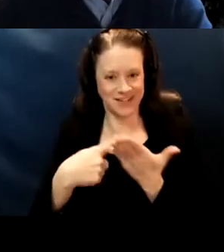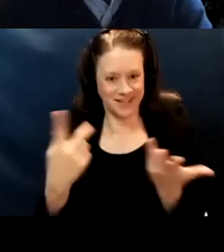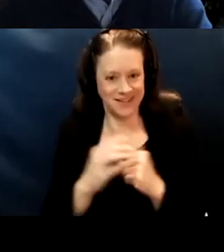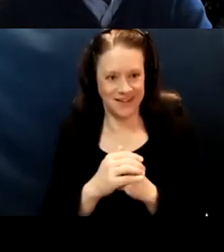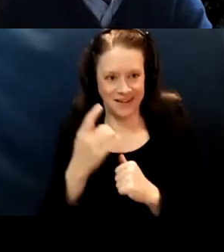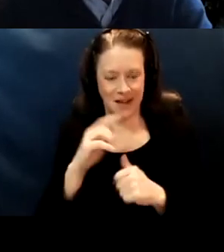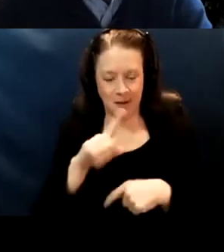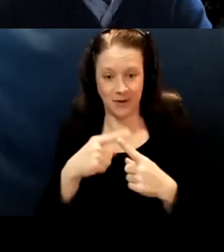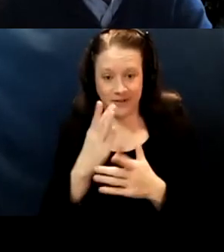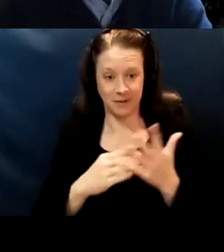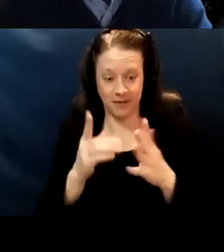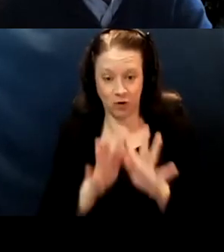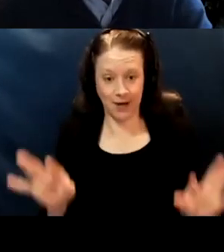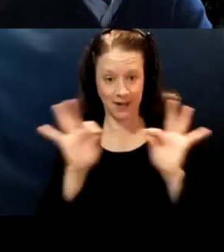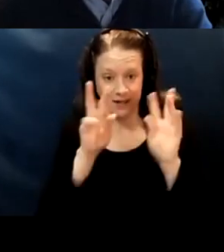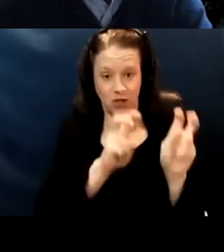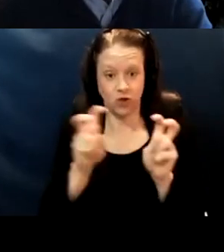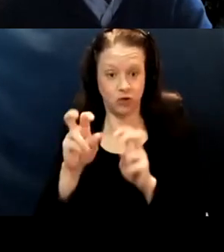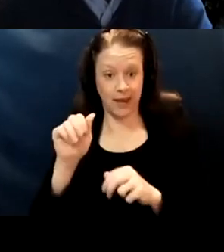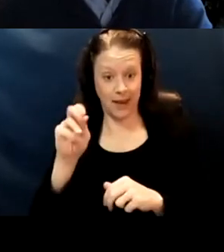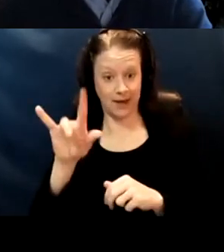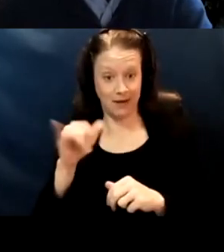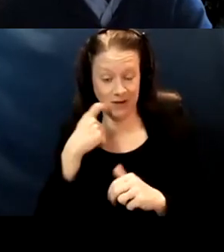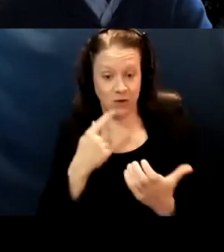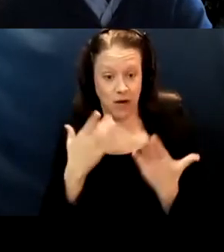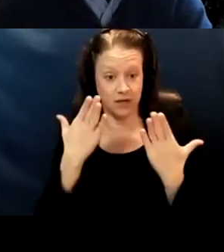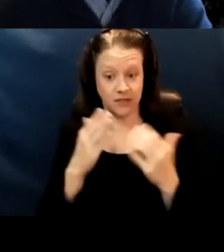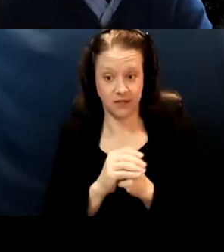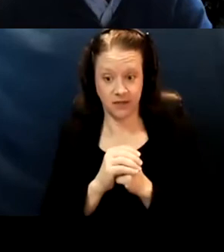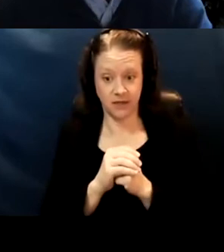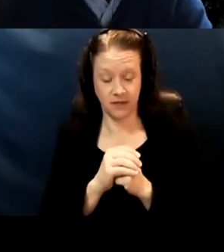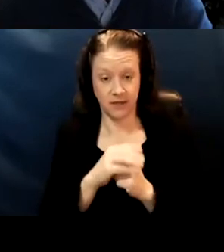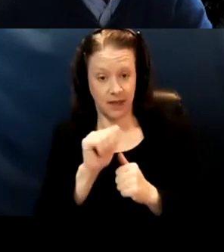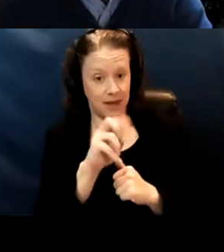of the really critical issues that Andy has raised. Sylvia, If we do have time